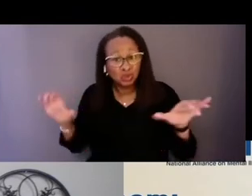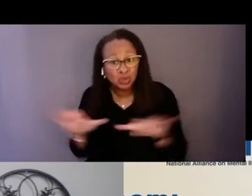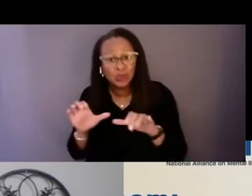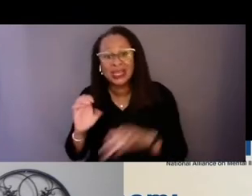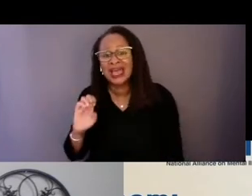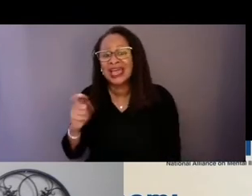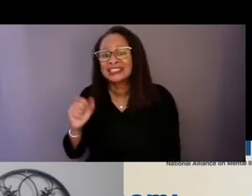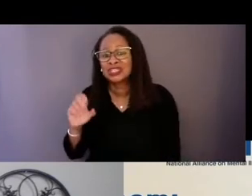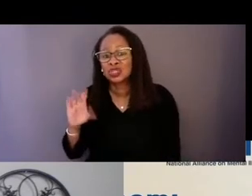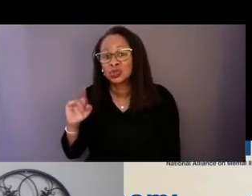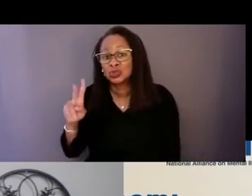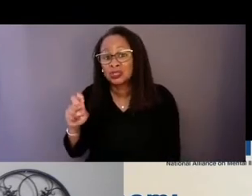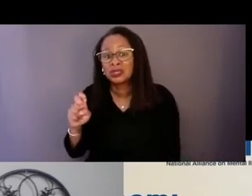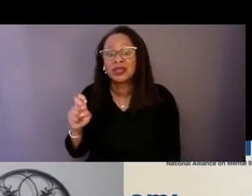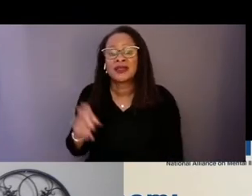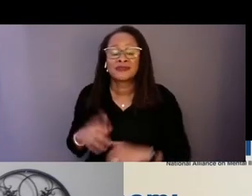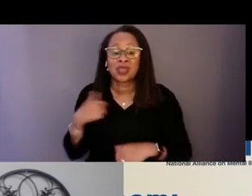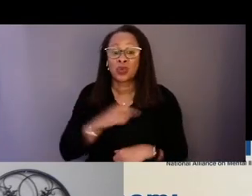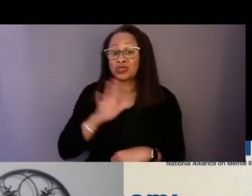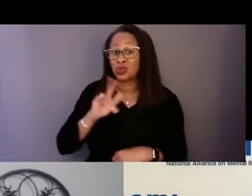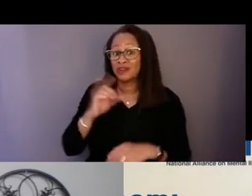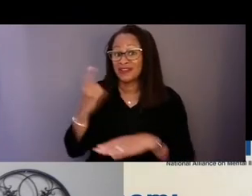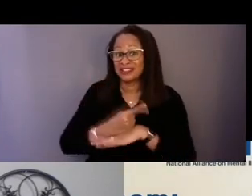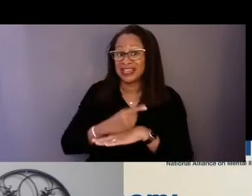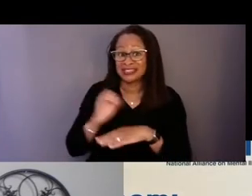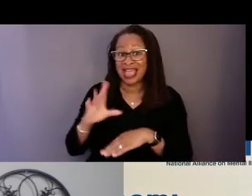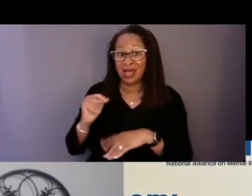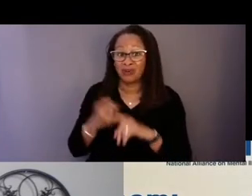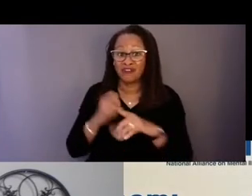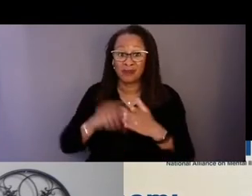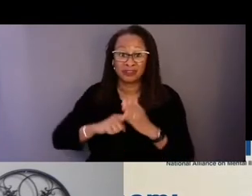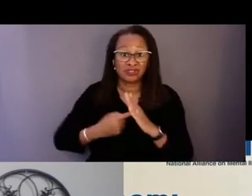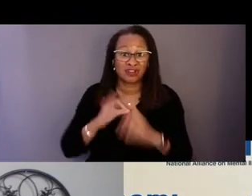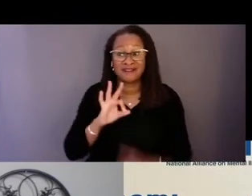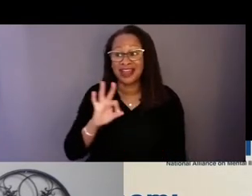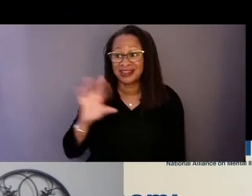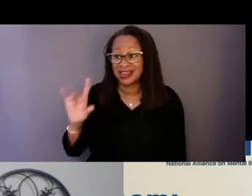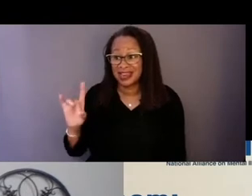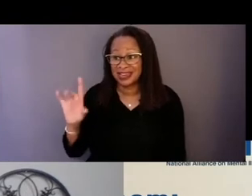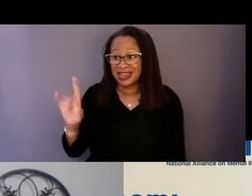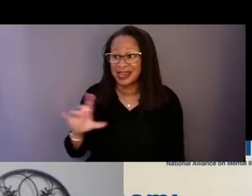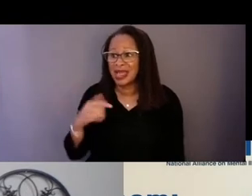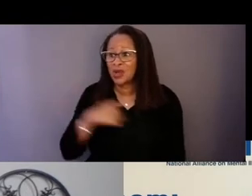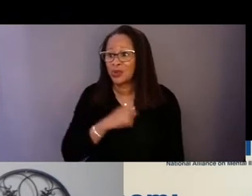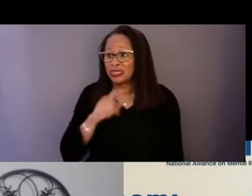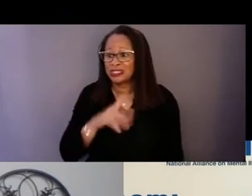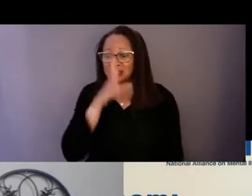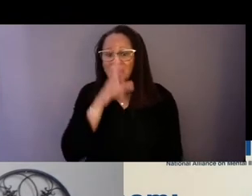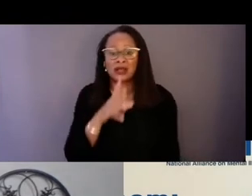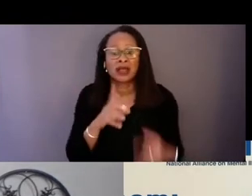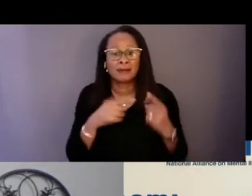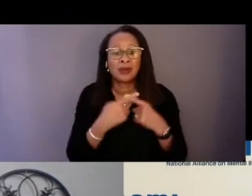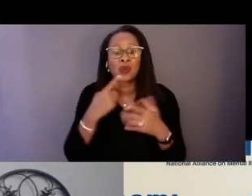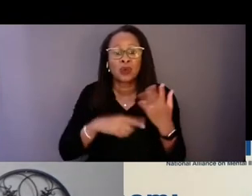We're 25 days out from the launch of 988, so we need to talk about what it's going to be and what are the possibilities for what it's going to be.